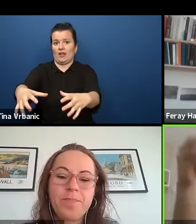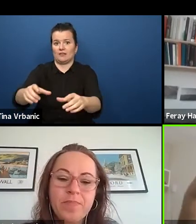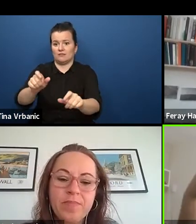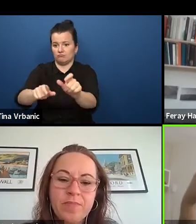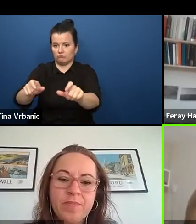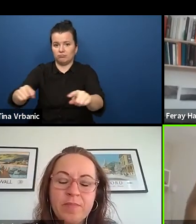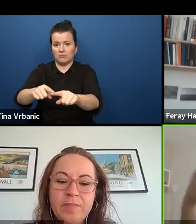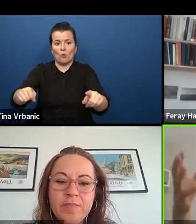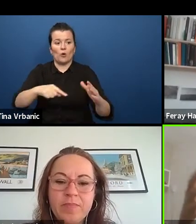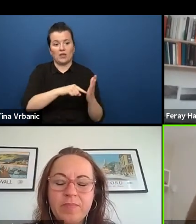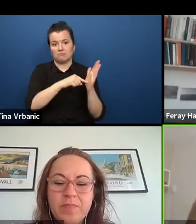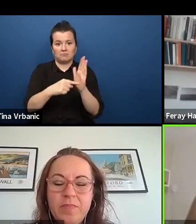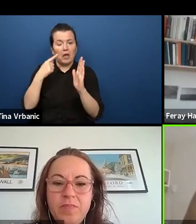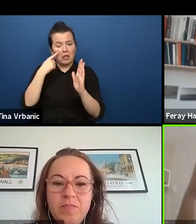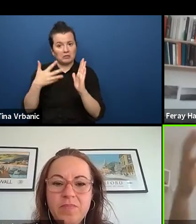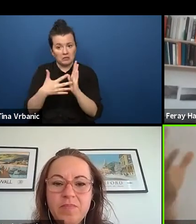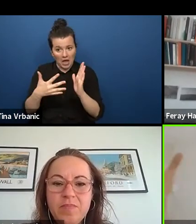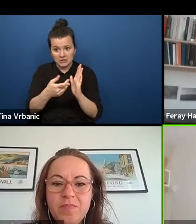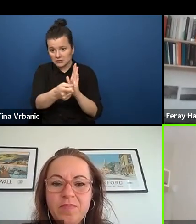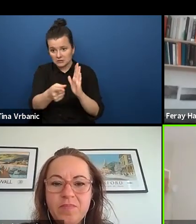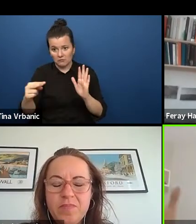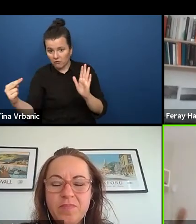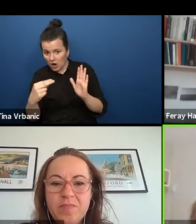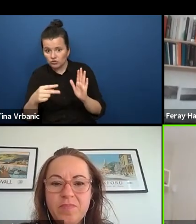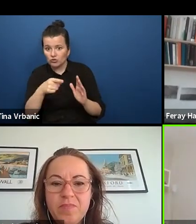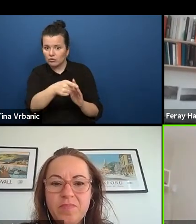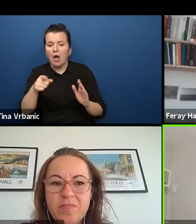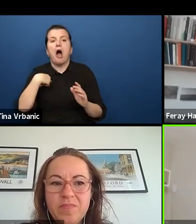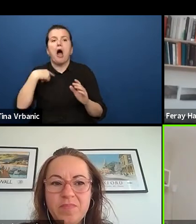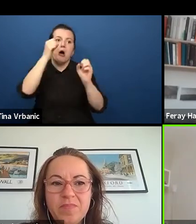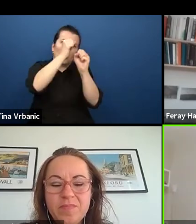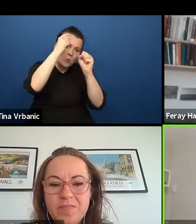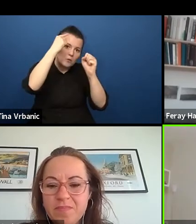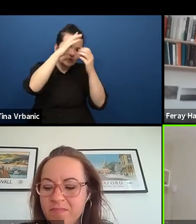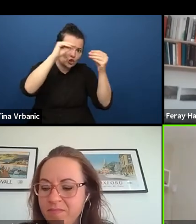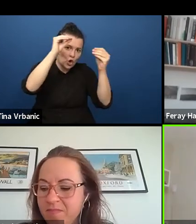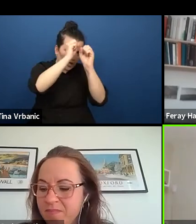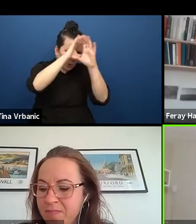So we really were able to give them this art experience